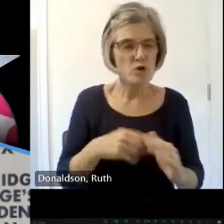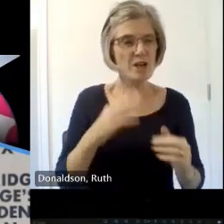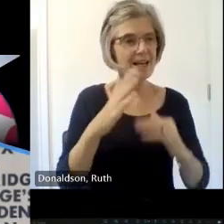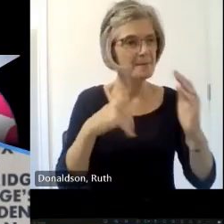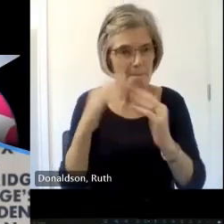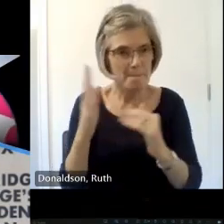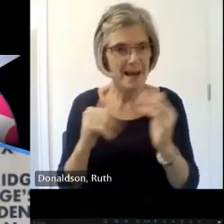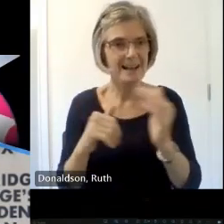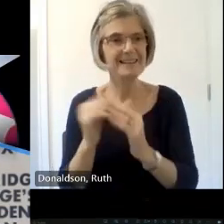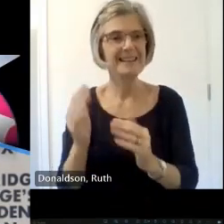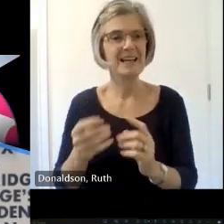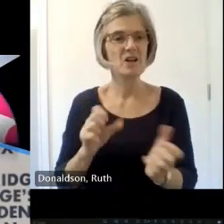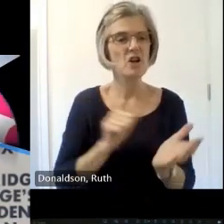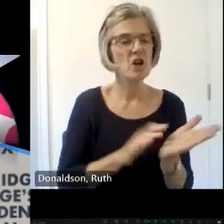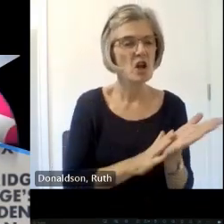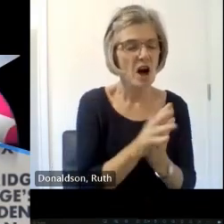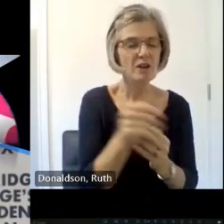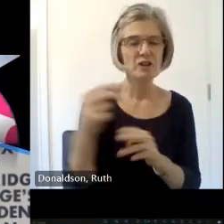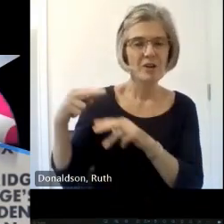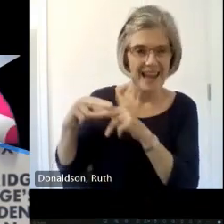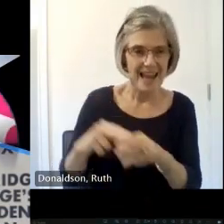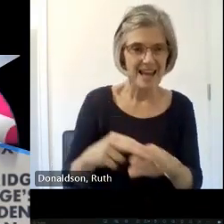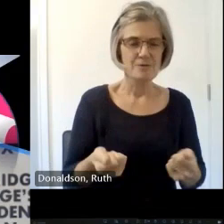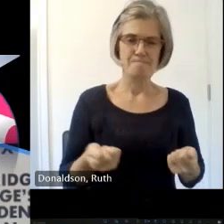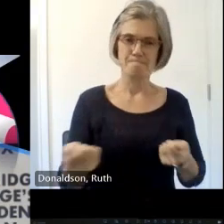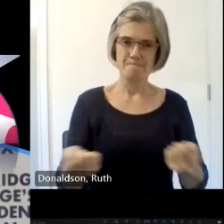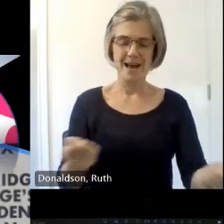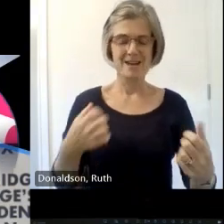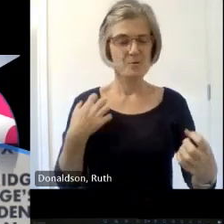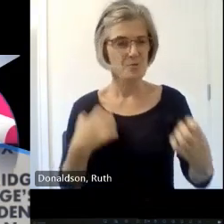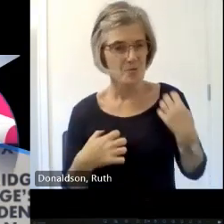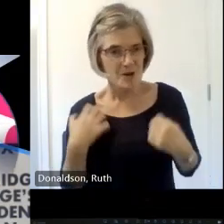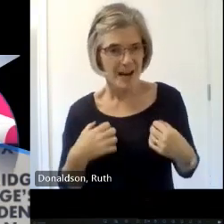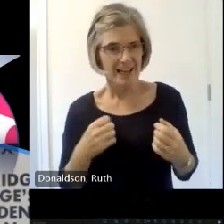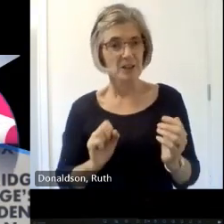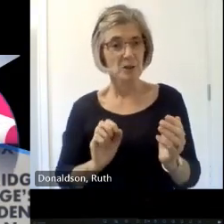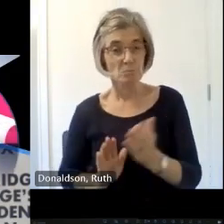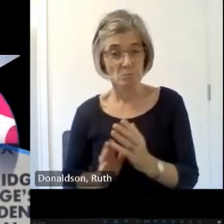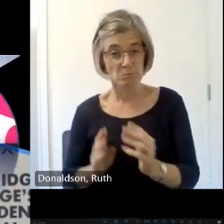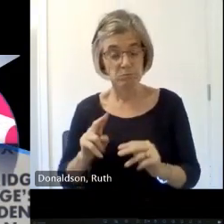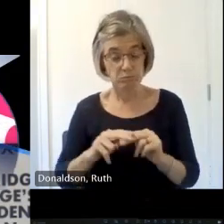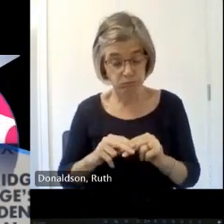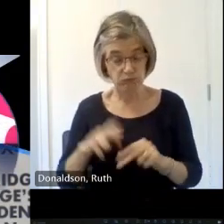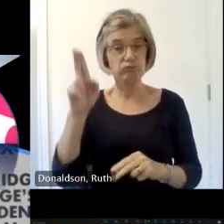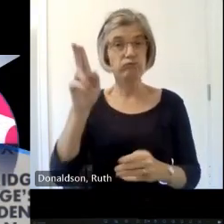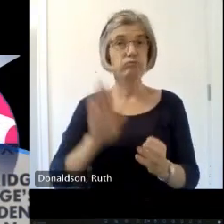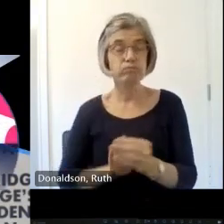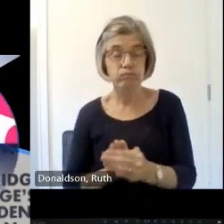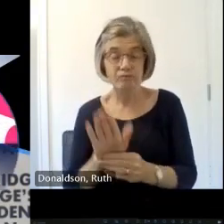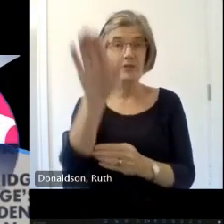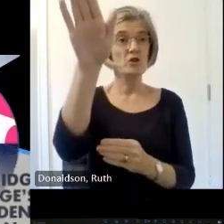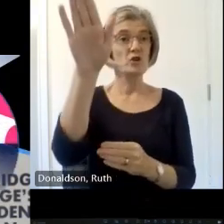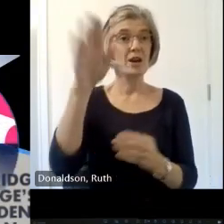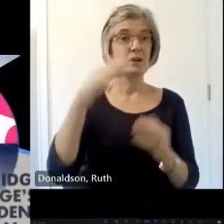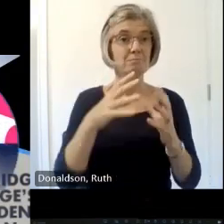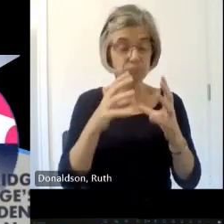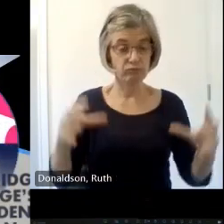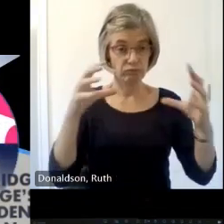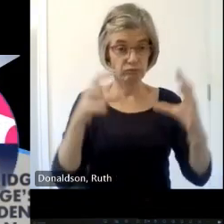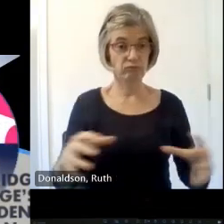and demanding and to us its most exciting growth area in Scottish Heritage now we work with hez and the other big players but we support people with our boots on the ground and we believe that